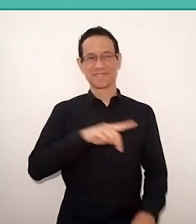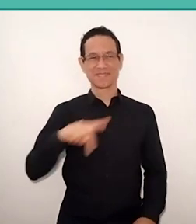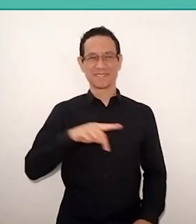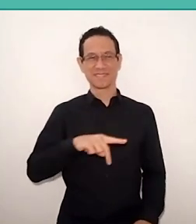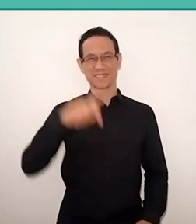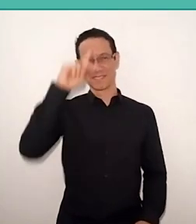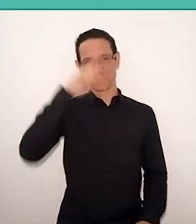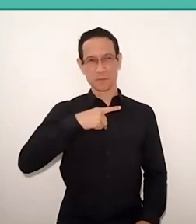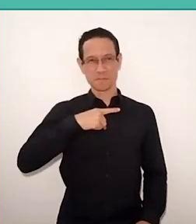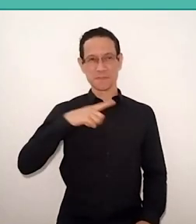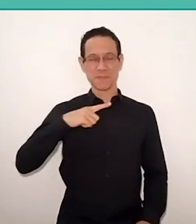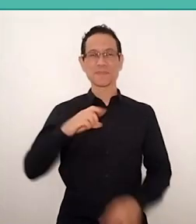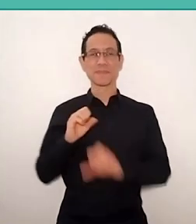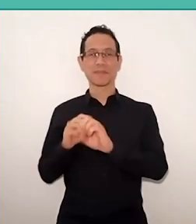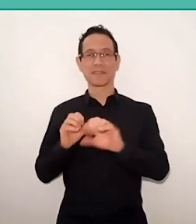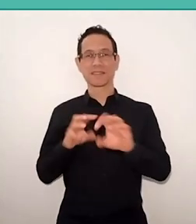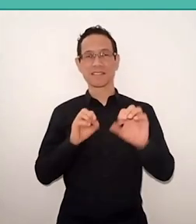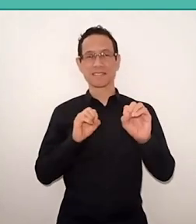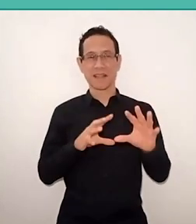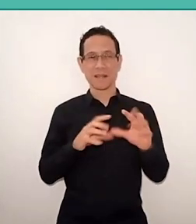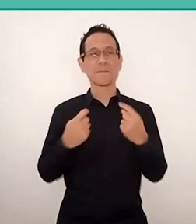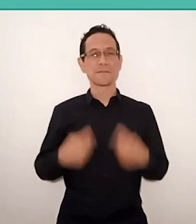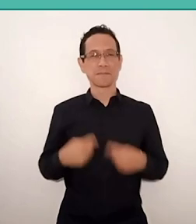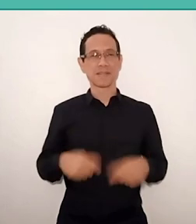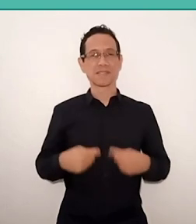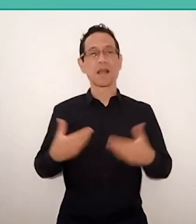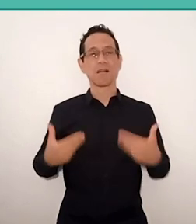teach, we need of joy and hope.